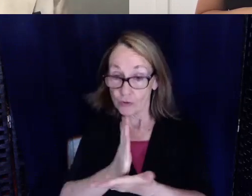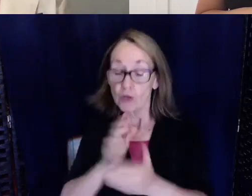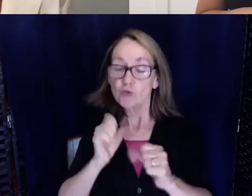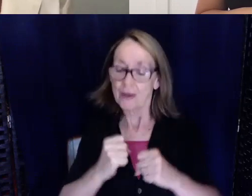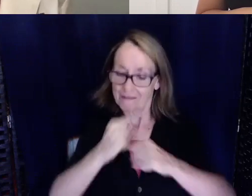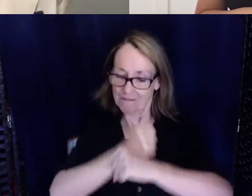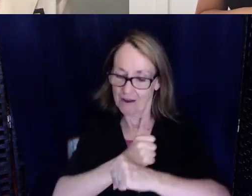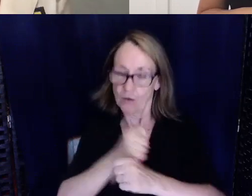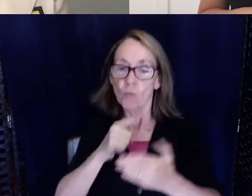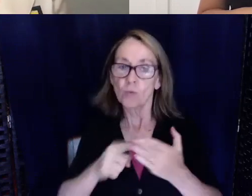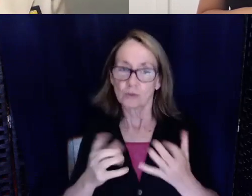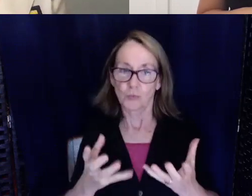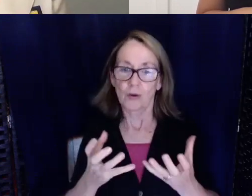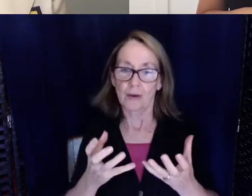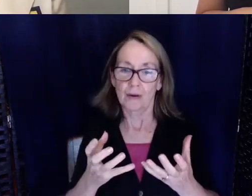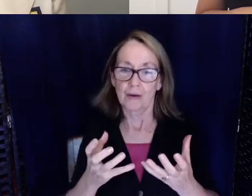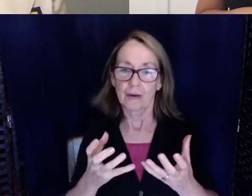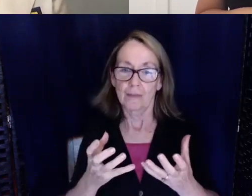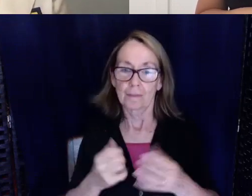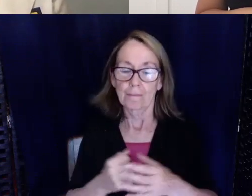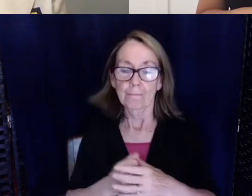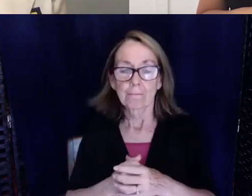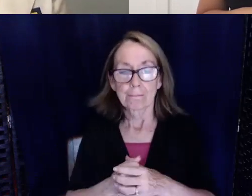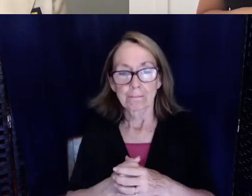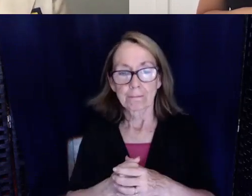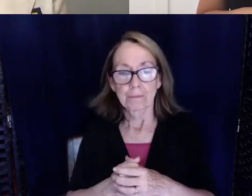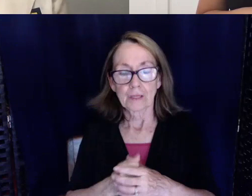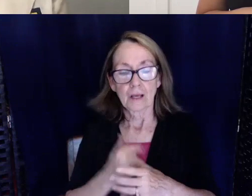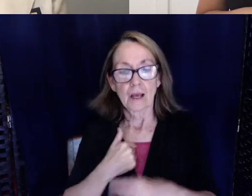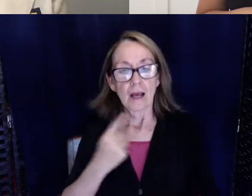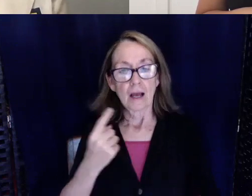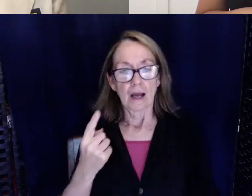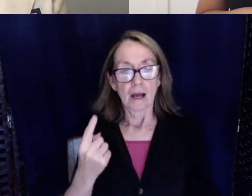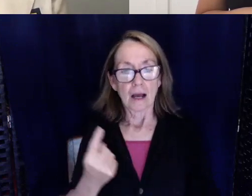So I always pay attention to the website